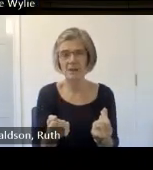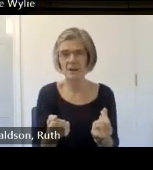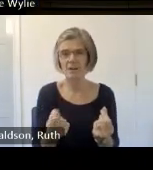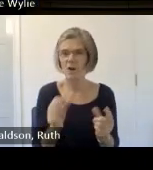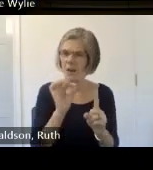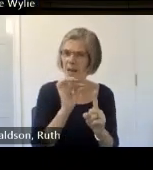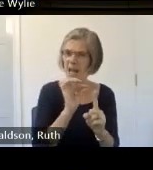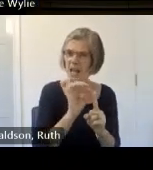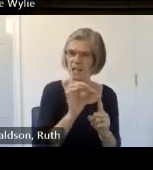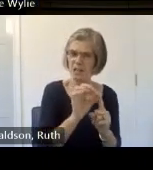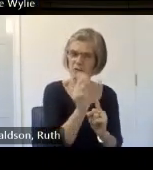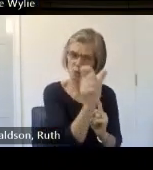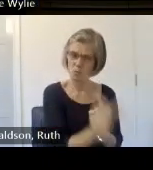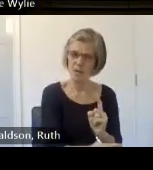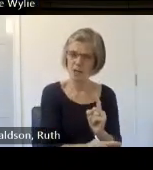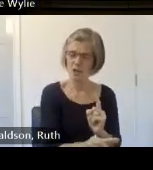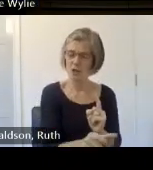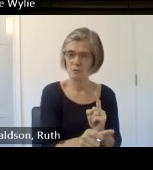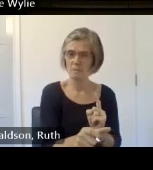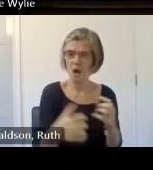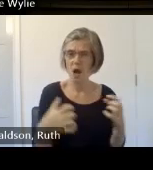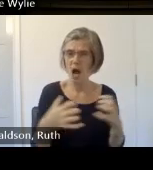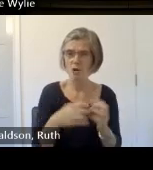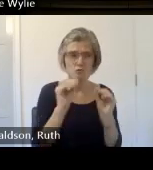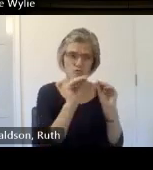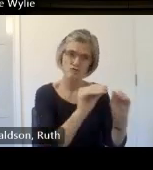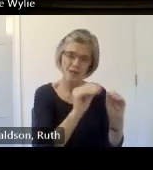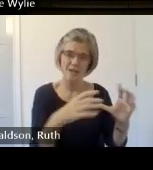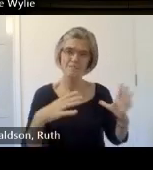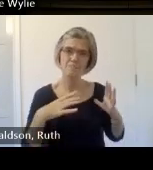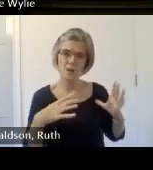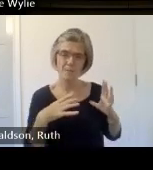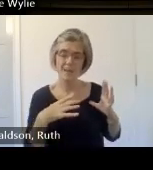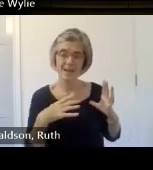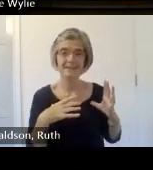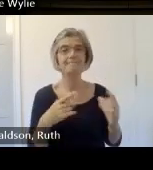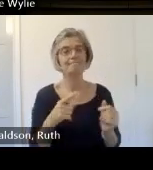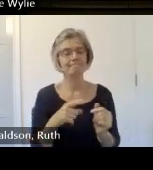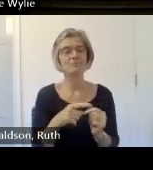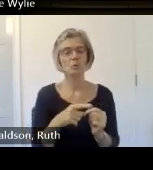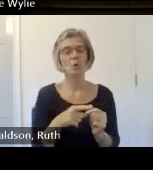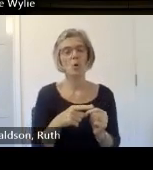well big part of that is the experience of being interviewed if you want to become an interviewer